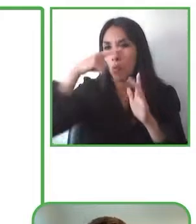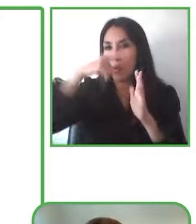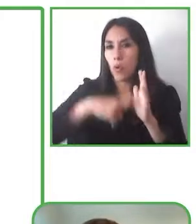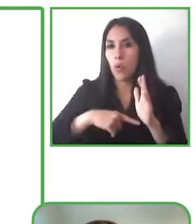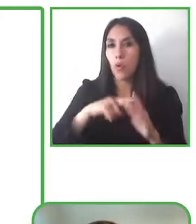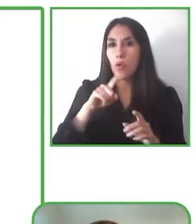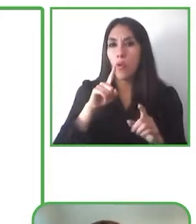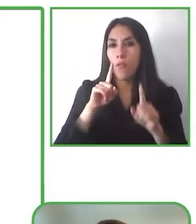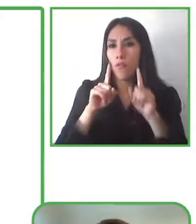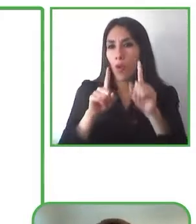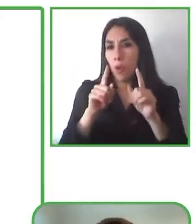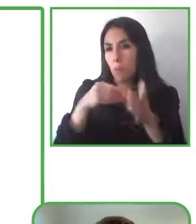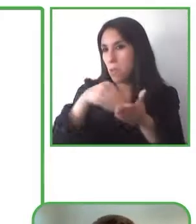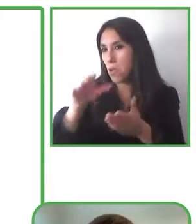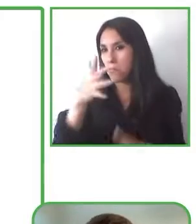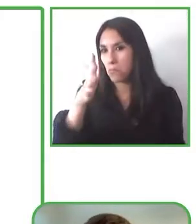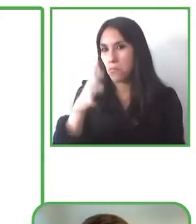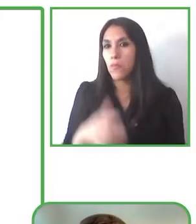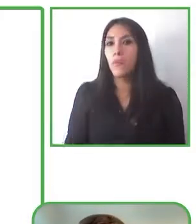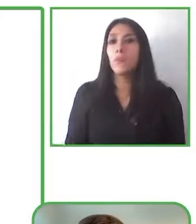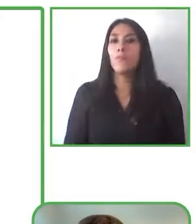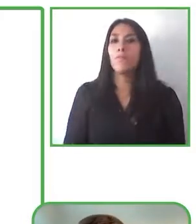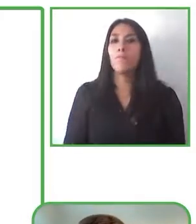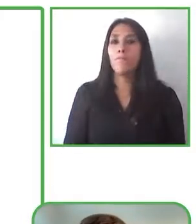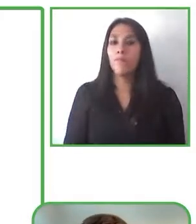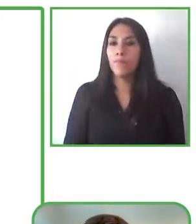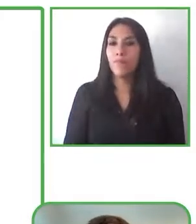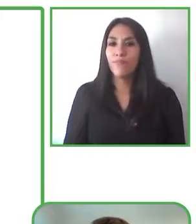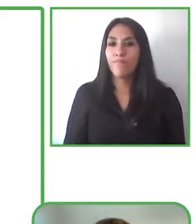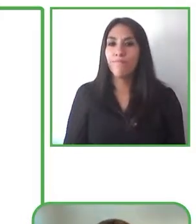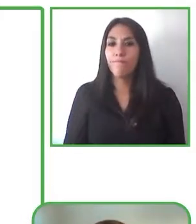that's primarily in Denmark, then we have more than 125 cinemas who